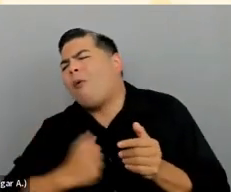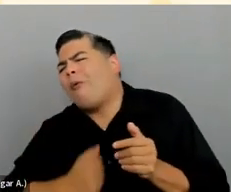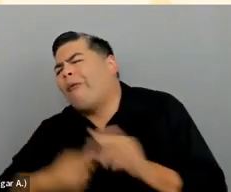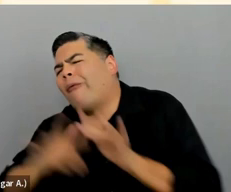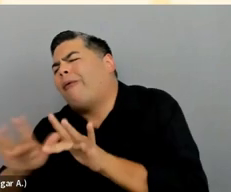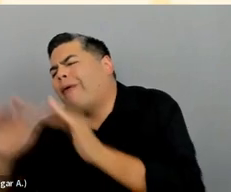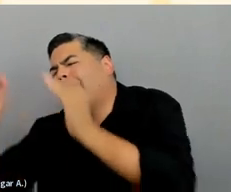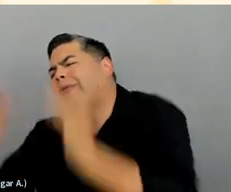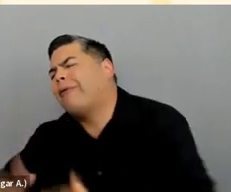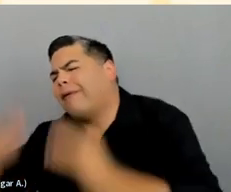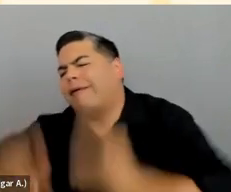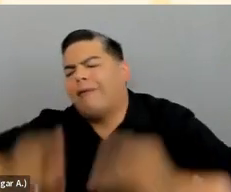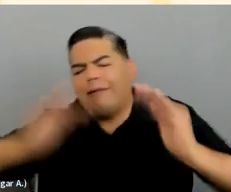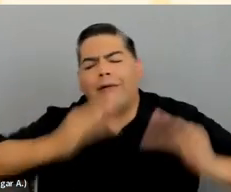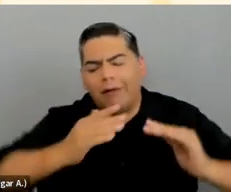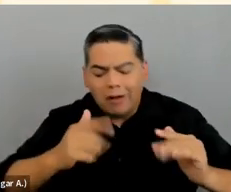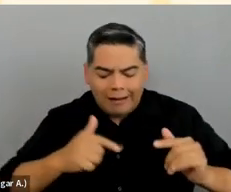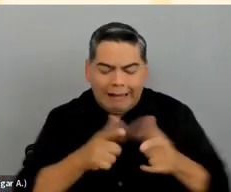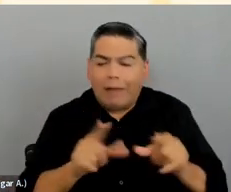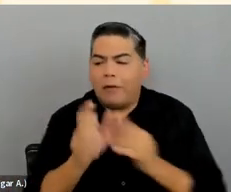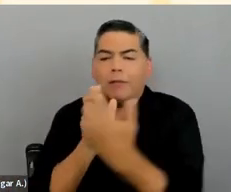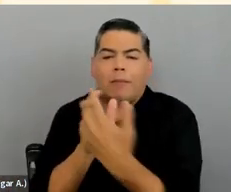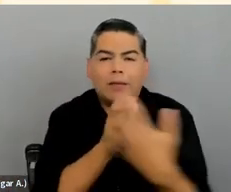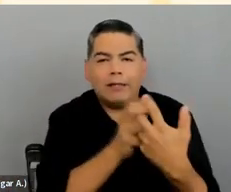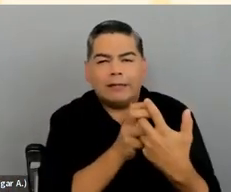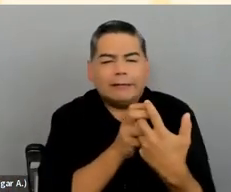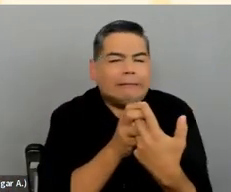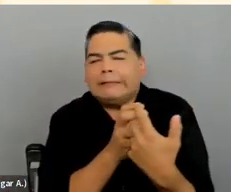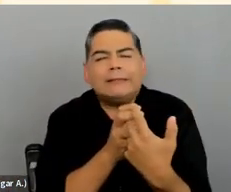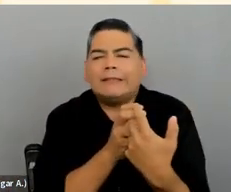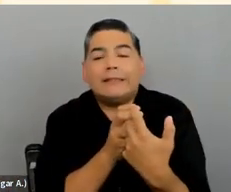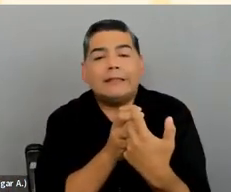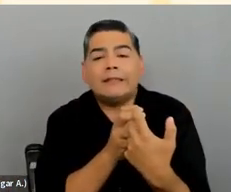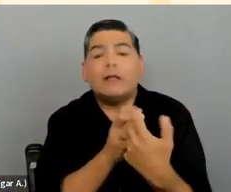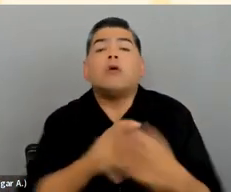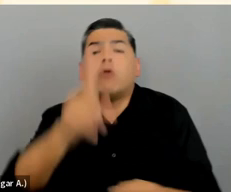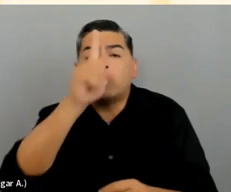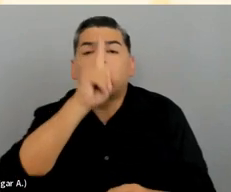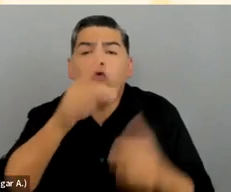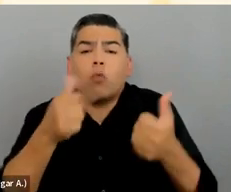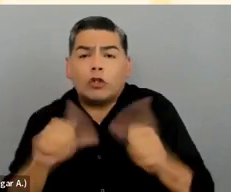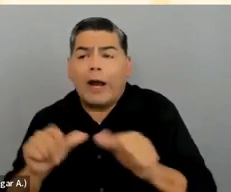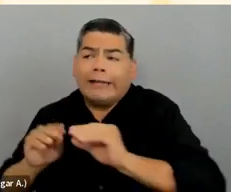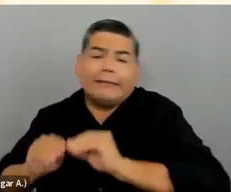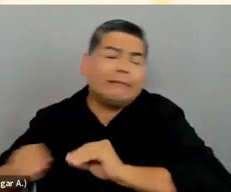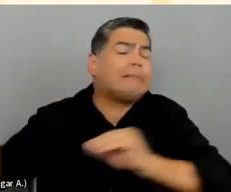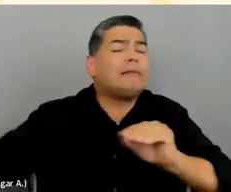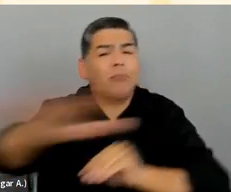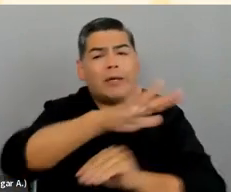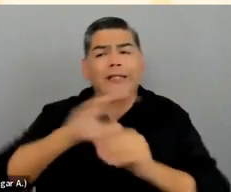And yes, we are trying to get to a lower-grade level with our content, but it's not about dumbing down content.